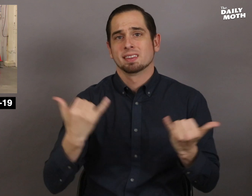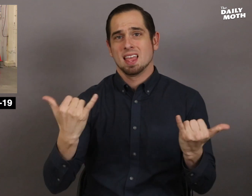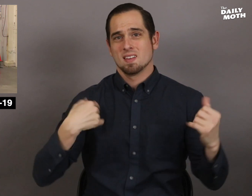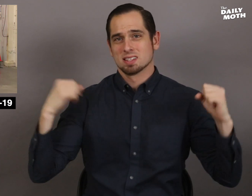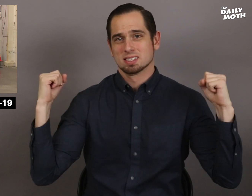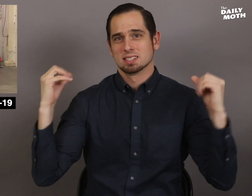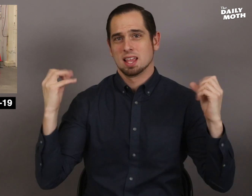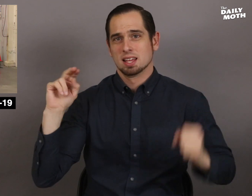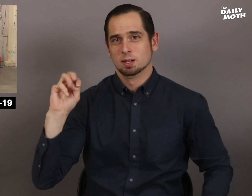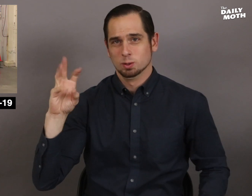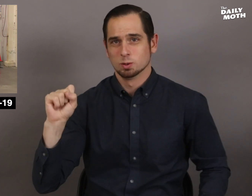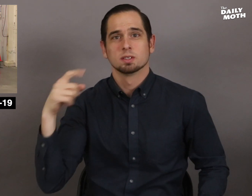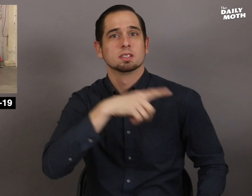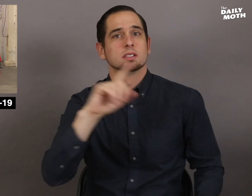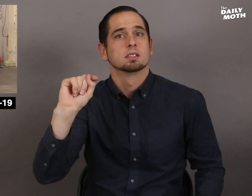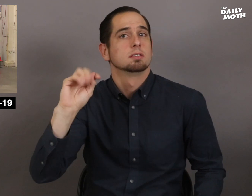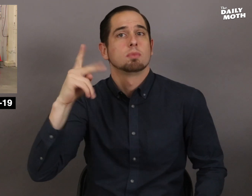At the time of signing this news,